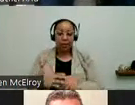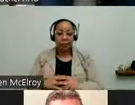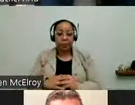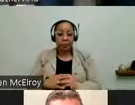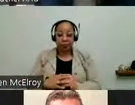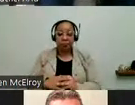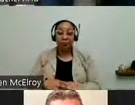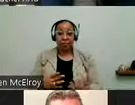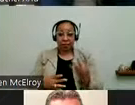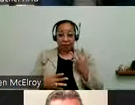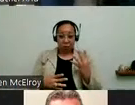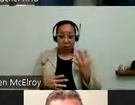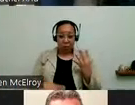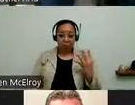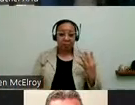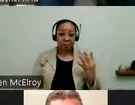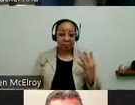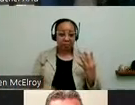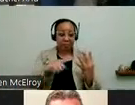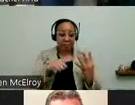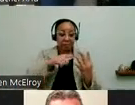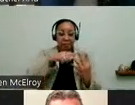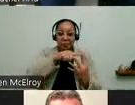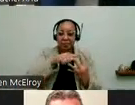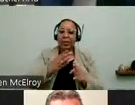And then the remaining four are career placement counselors. And here in the